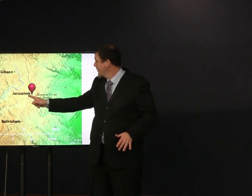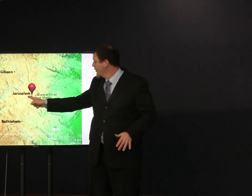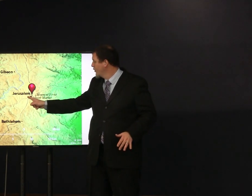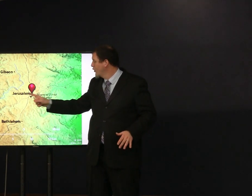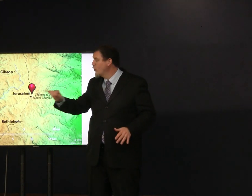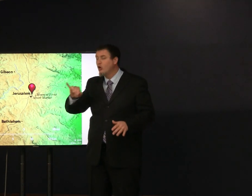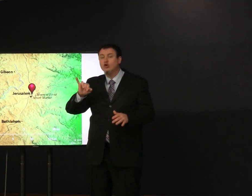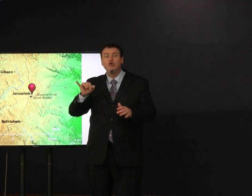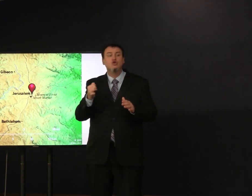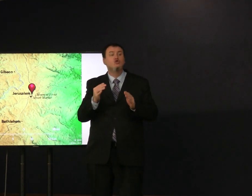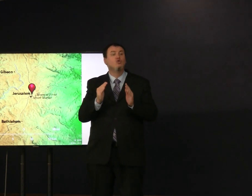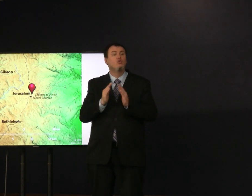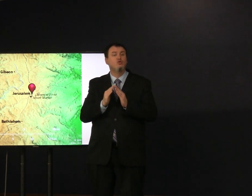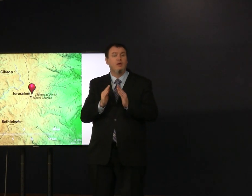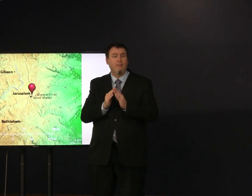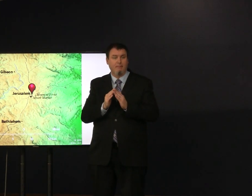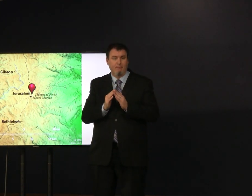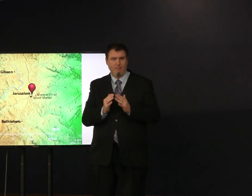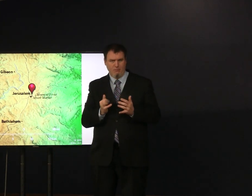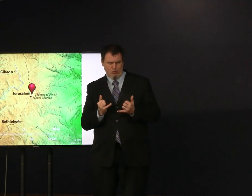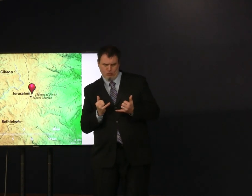here's gibeon here's Jerusalem